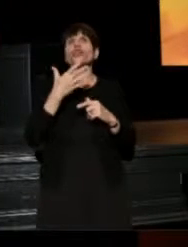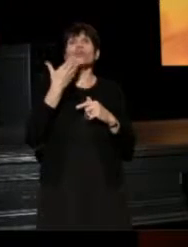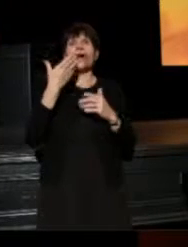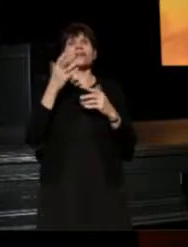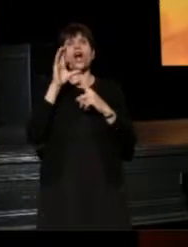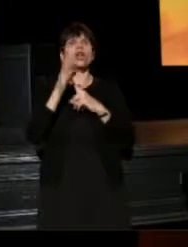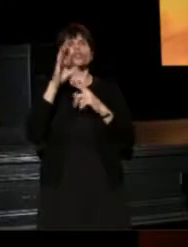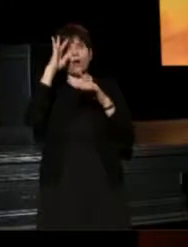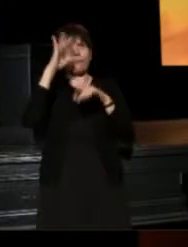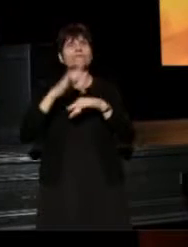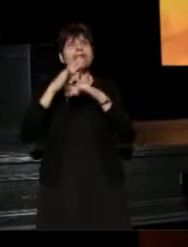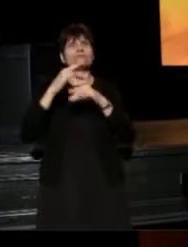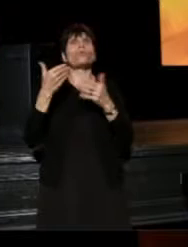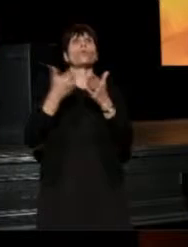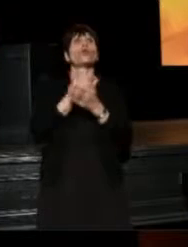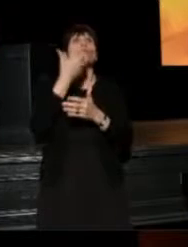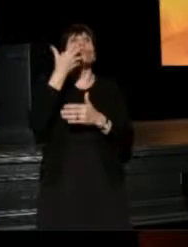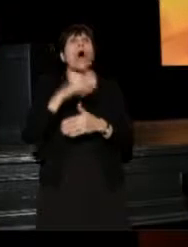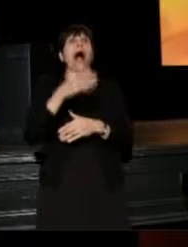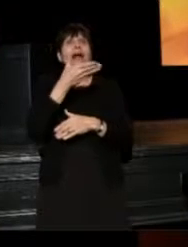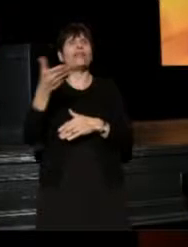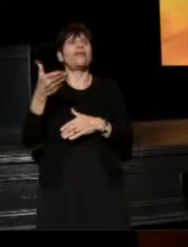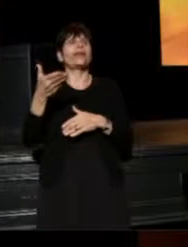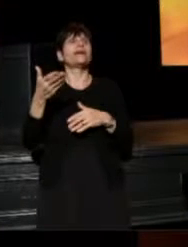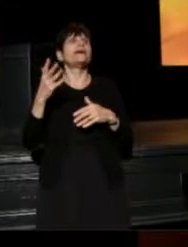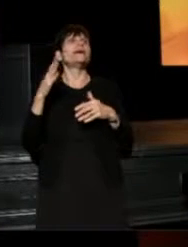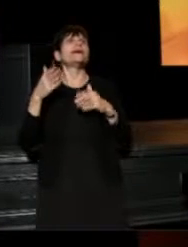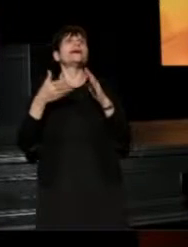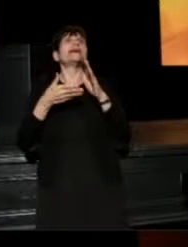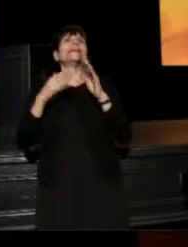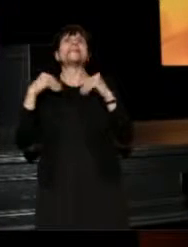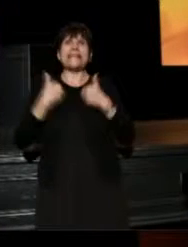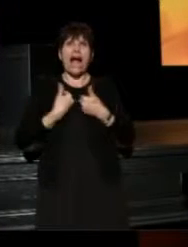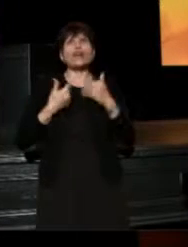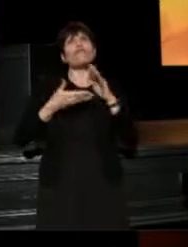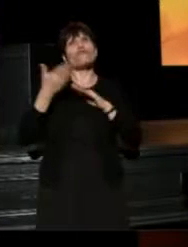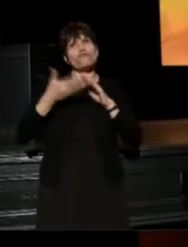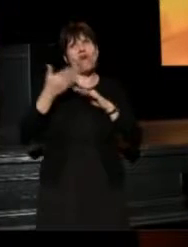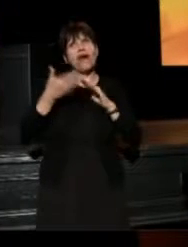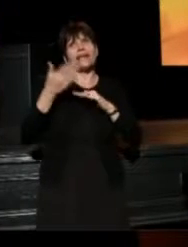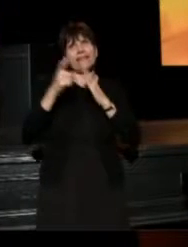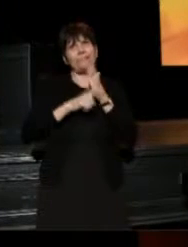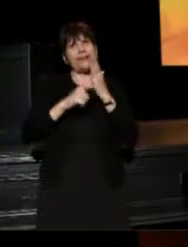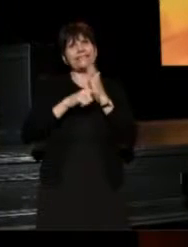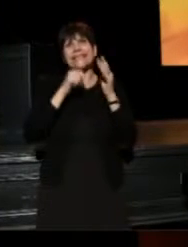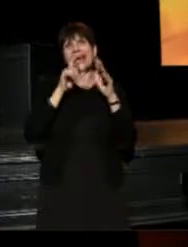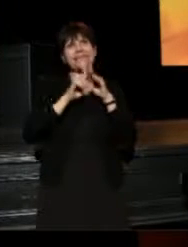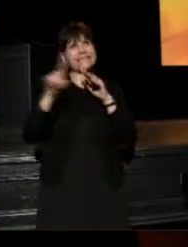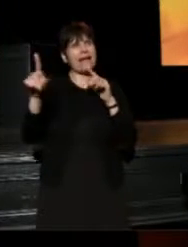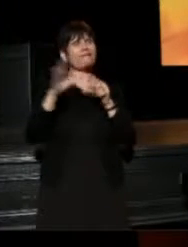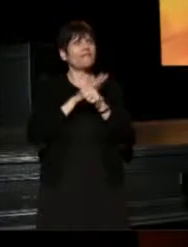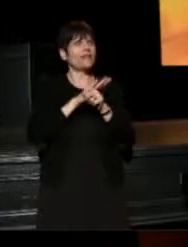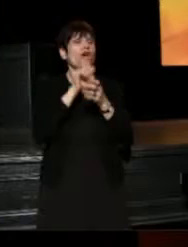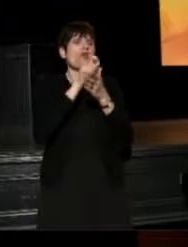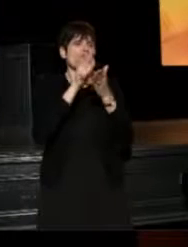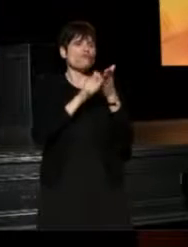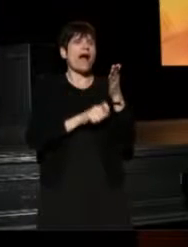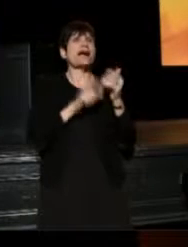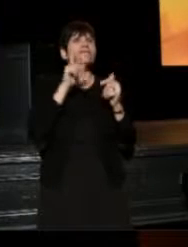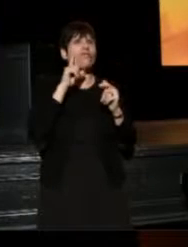Well, he may be retiring from running the magazine; we won't let him escape completely, he'll continue to write for AT.